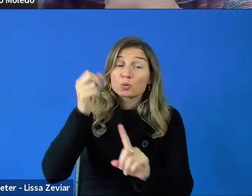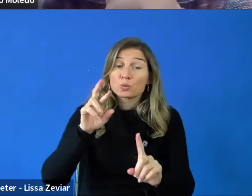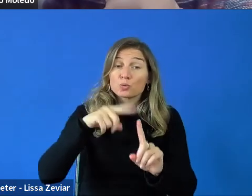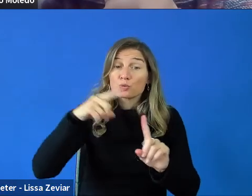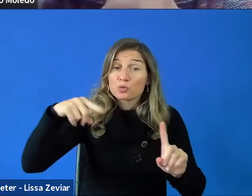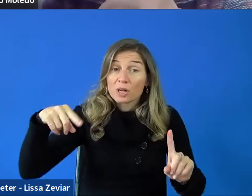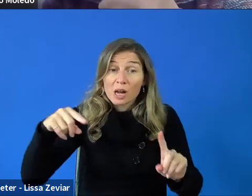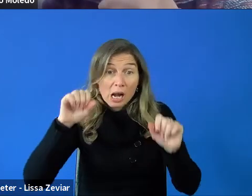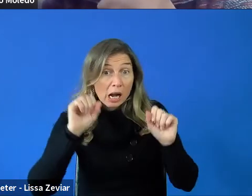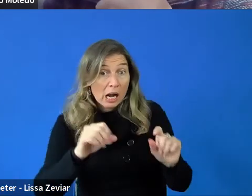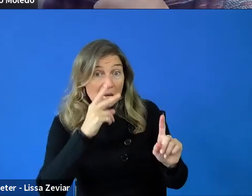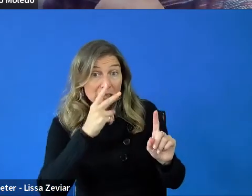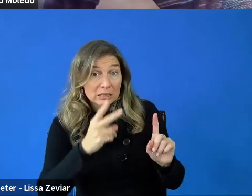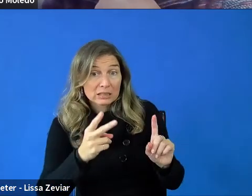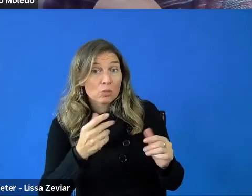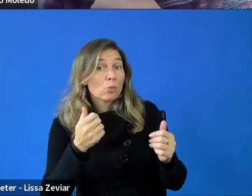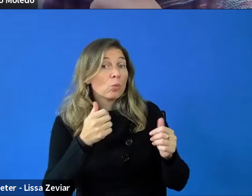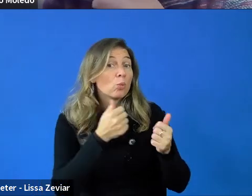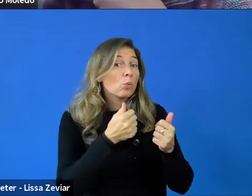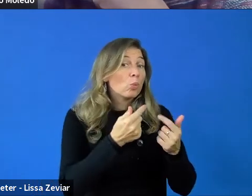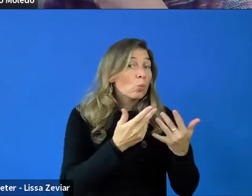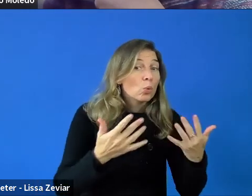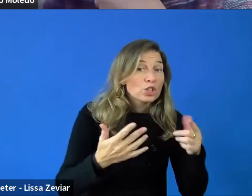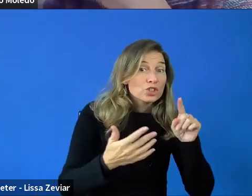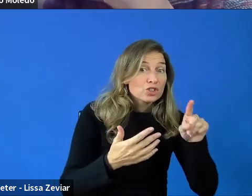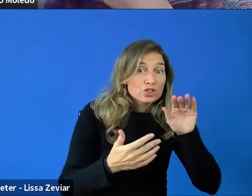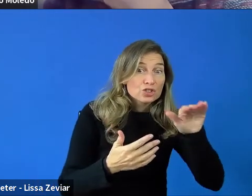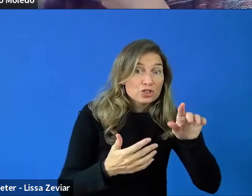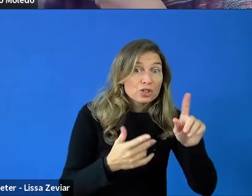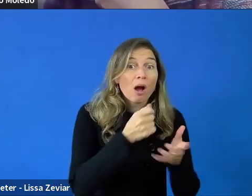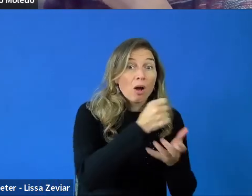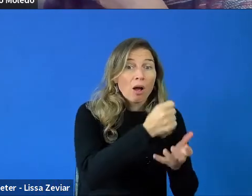In which call more projects will be funded? No.